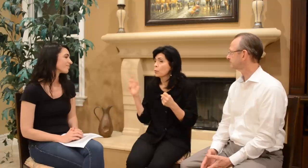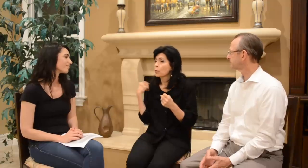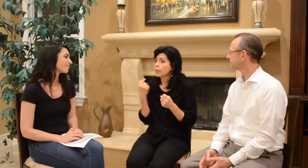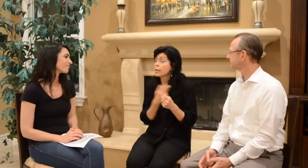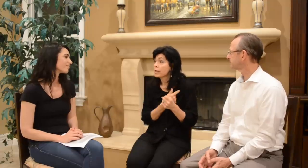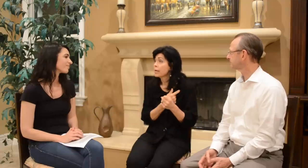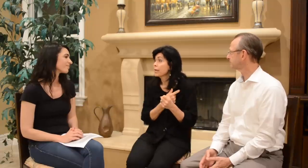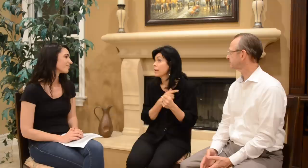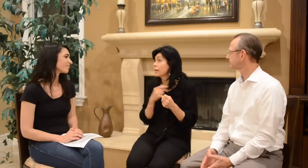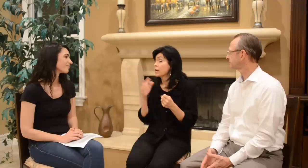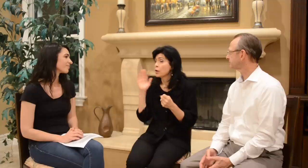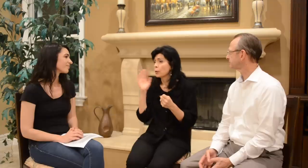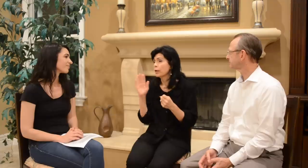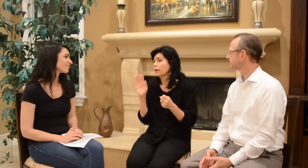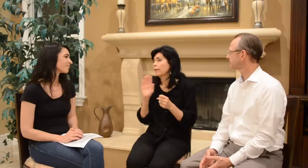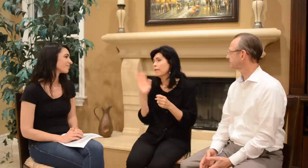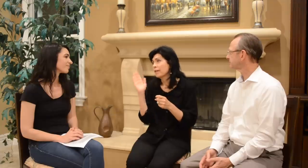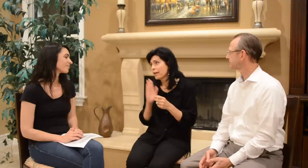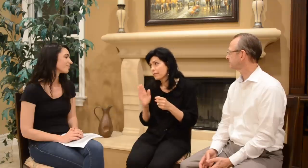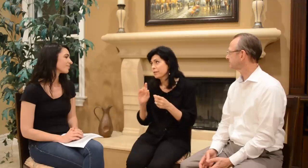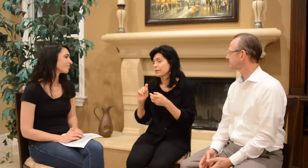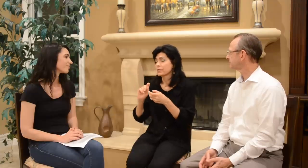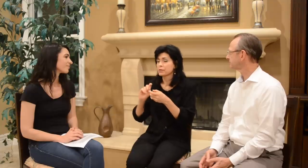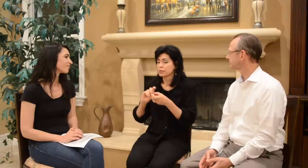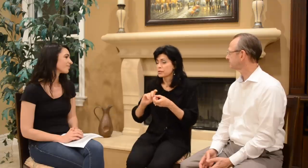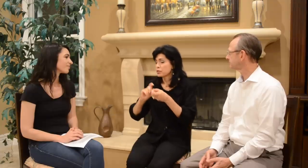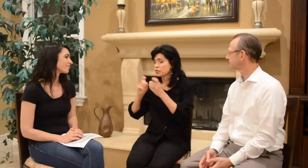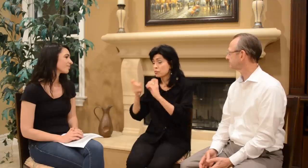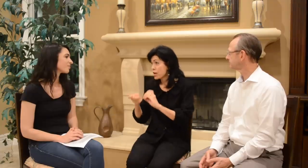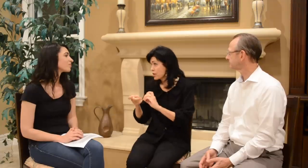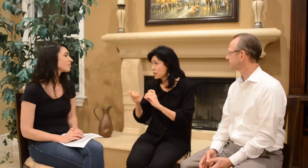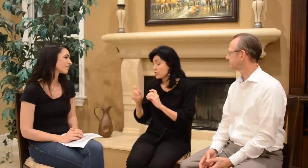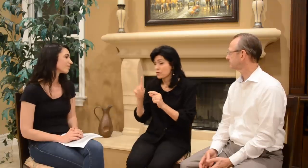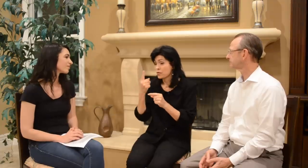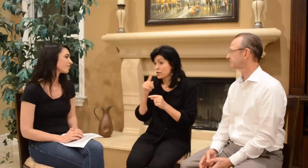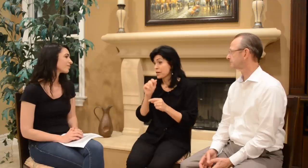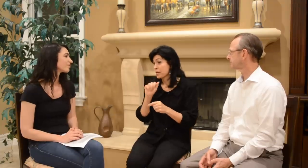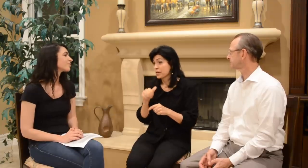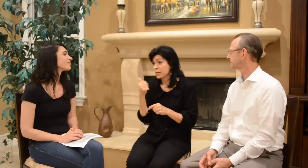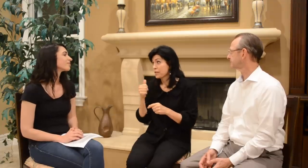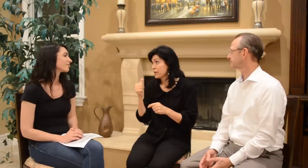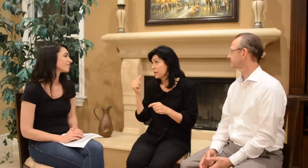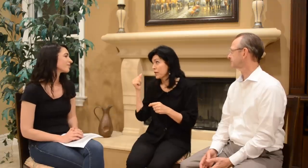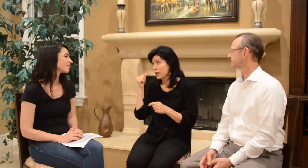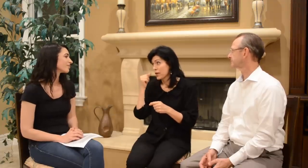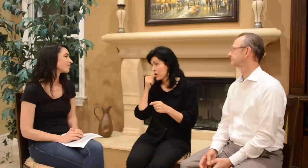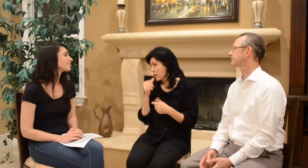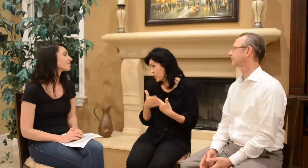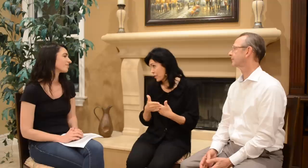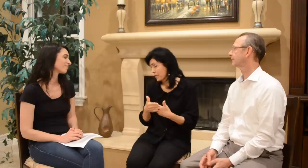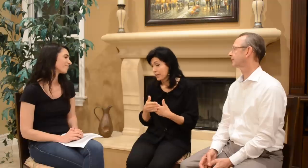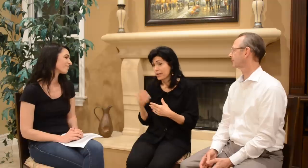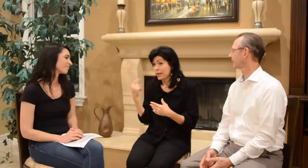and we will never trade you for another girl.